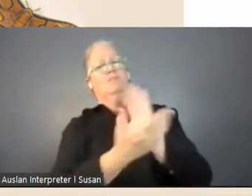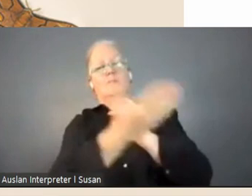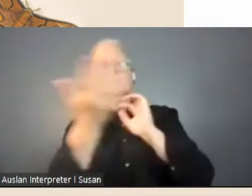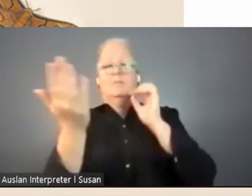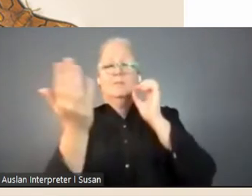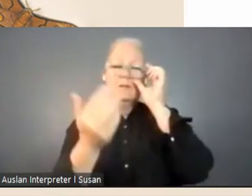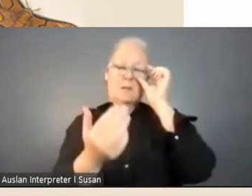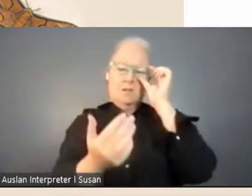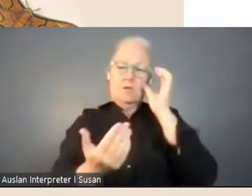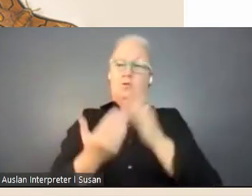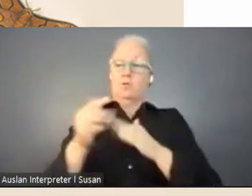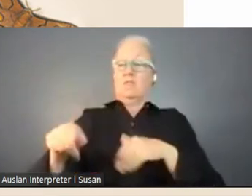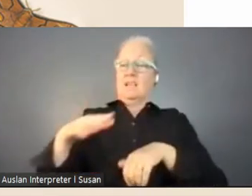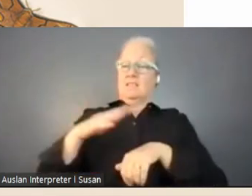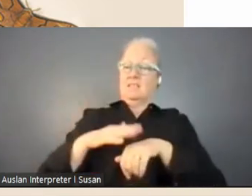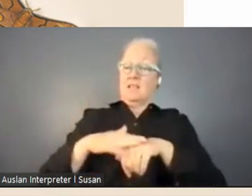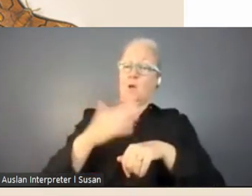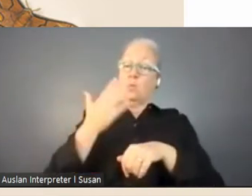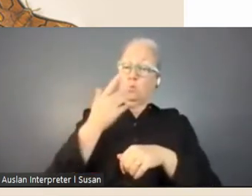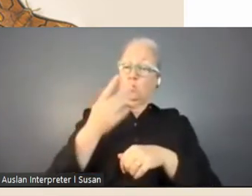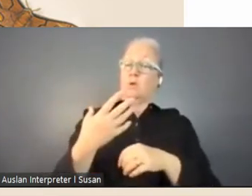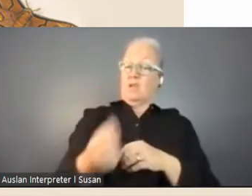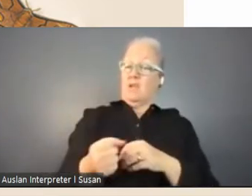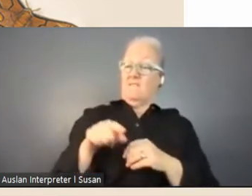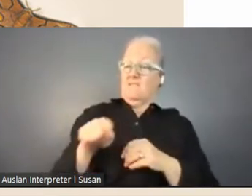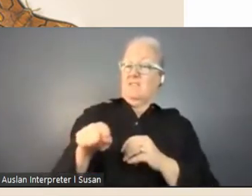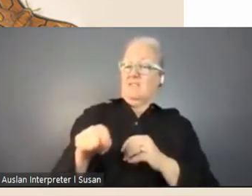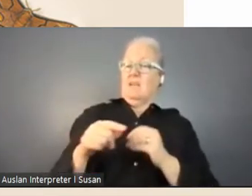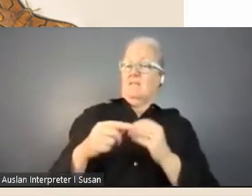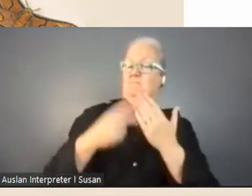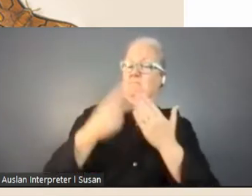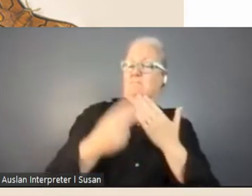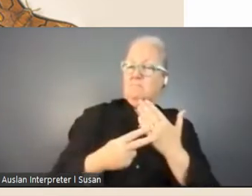there'll be an opportunity for fellows to share their work in progress with the wider public.